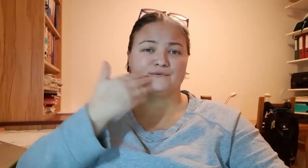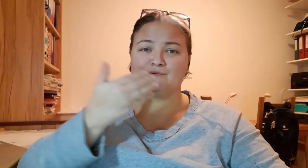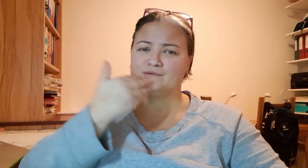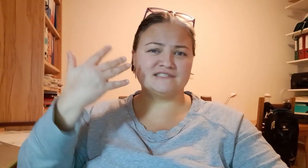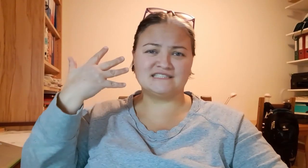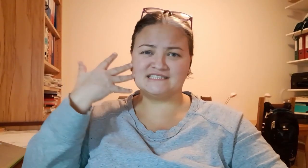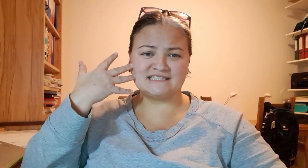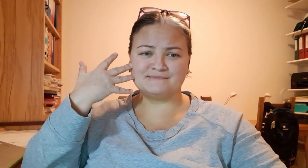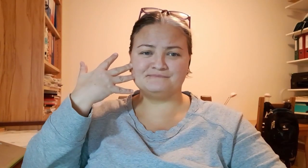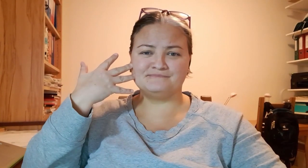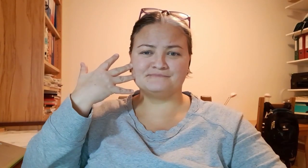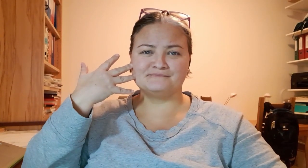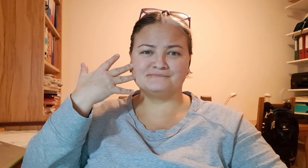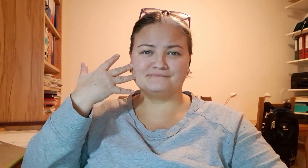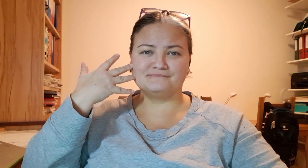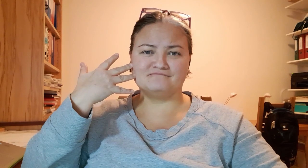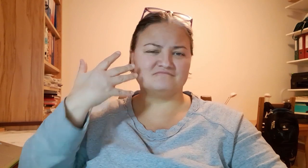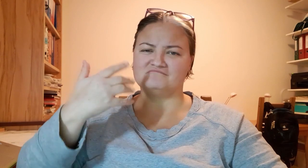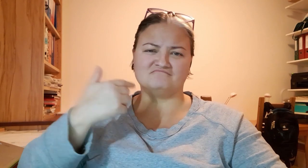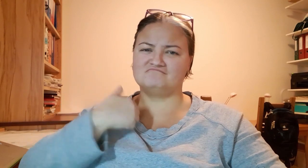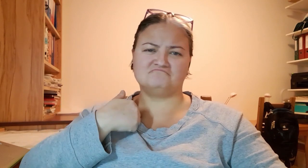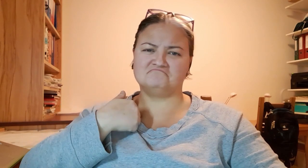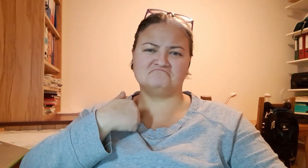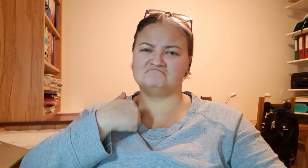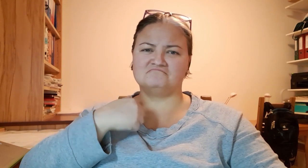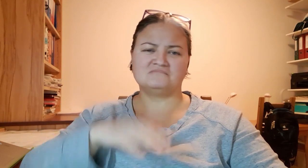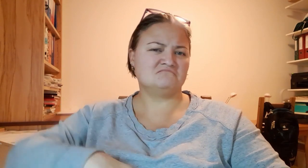I don´t have a CI.